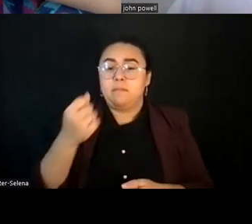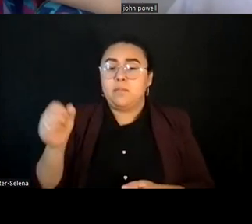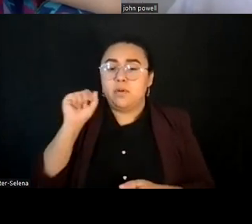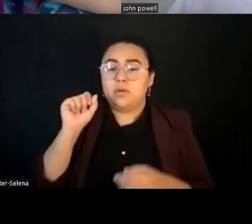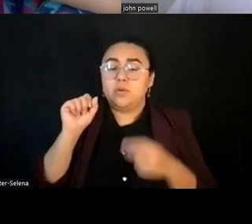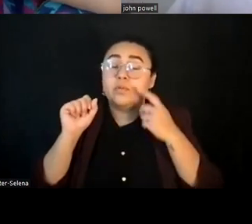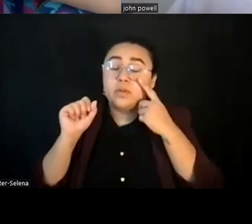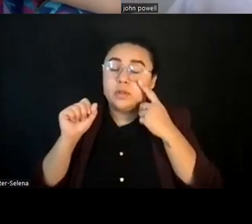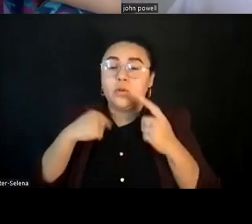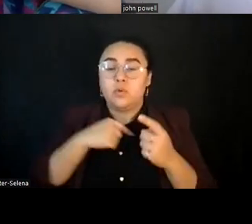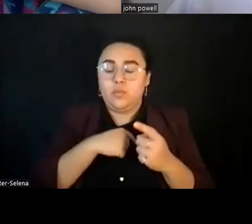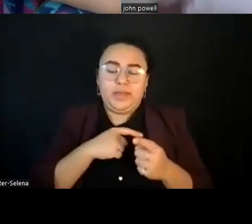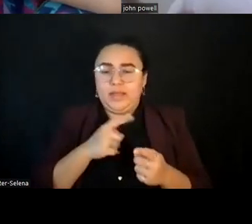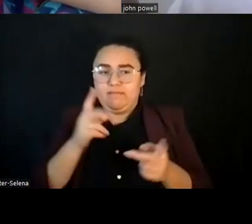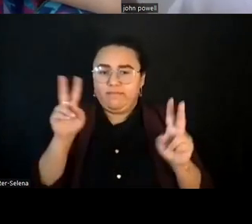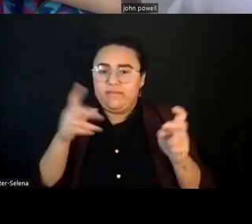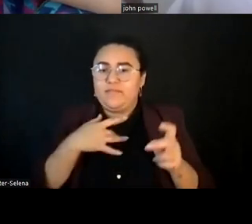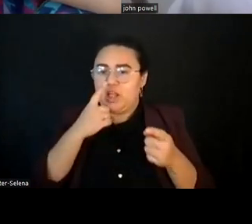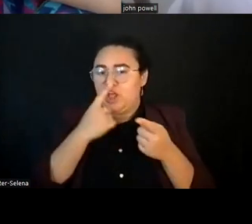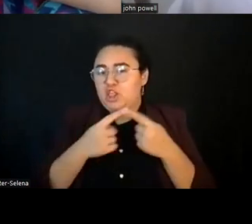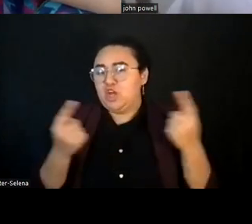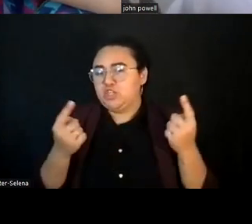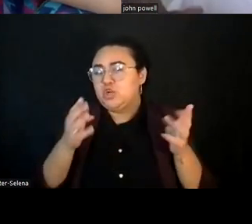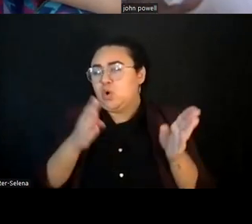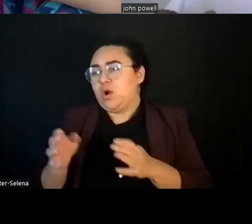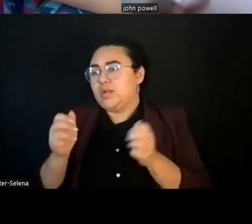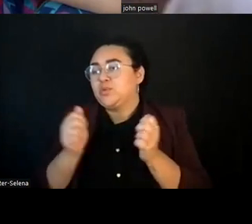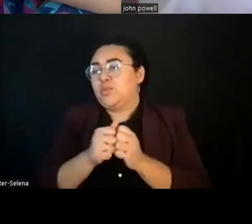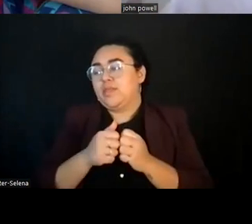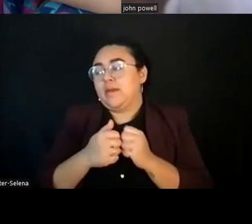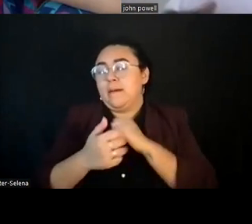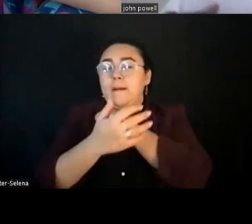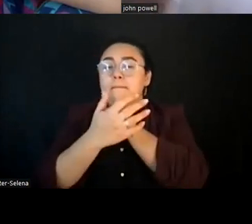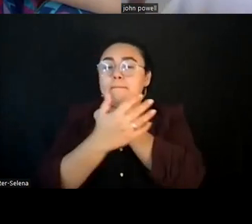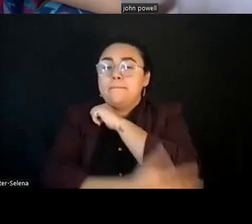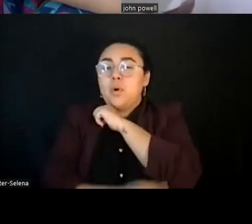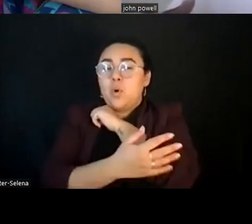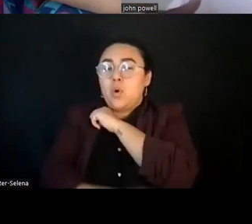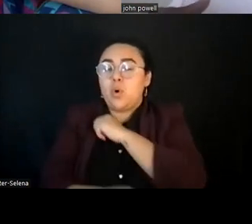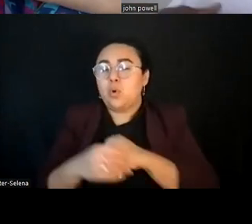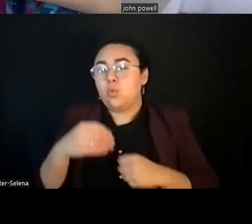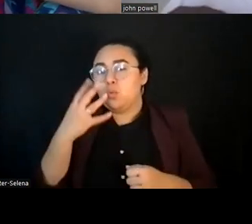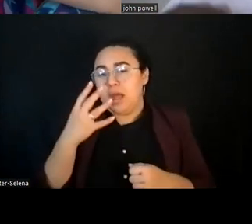whites. We're actually allergic sometimes to organizing across even racial boundaries between blacks and Latinos.